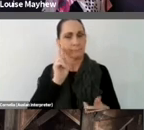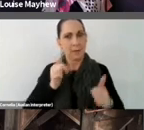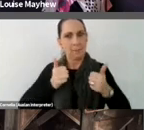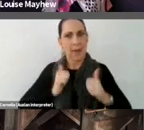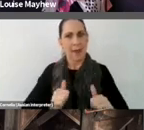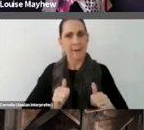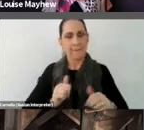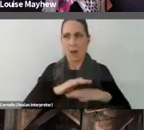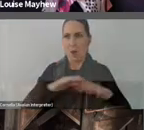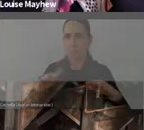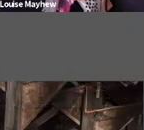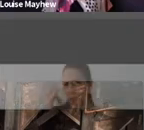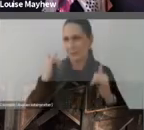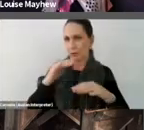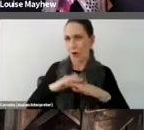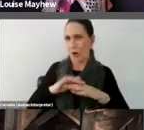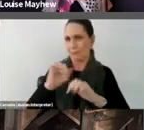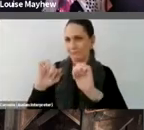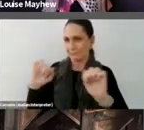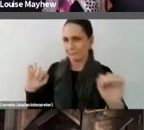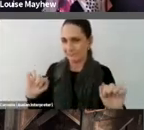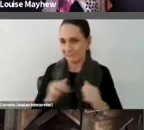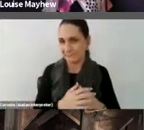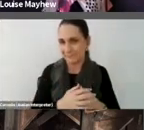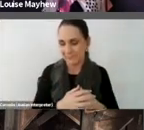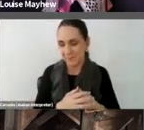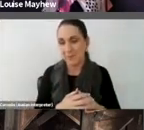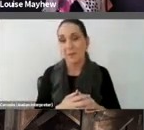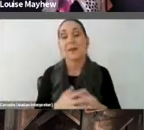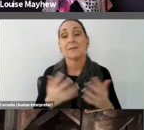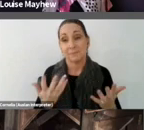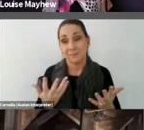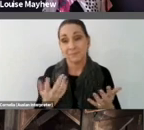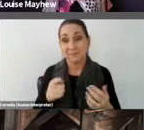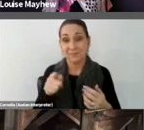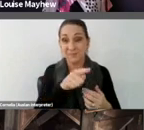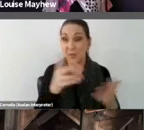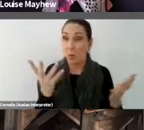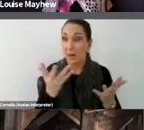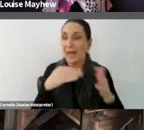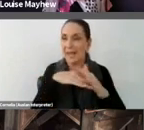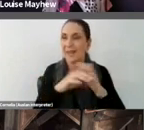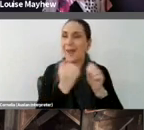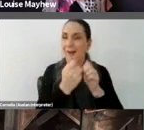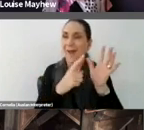judgement. And while all of these take place in galleries I would argue that